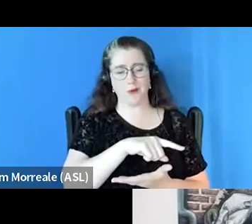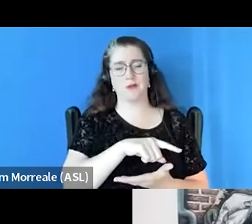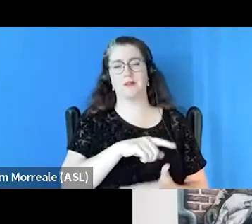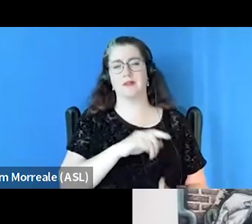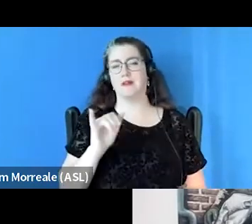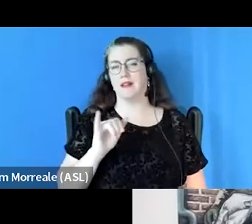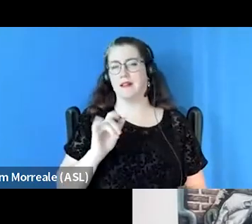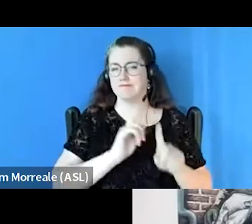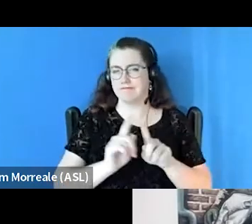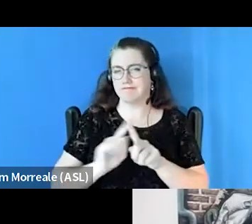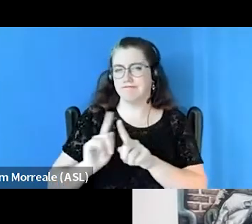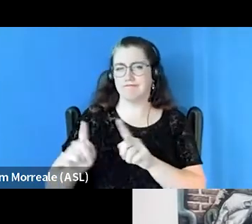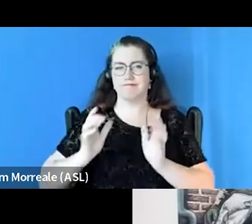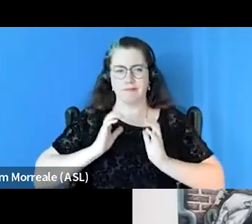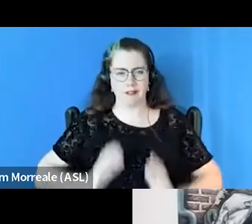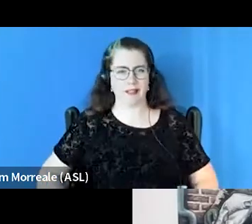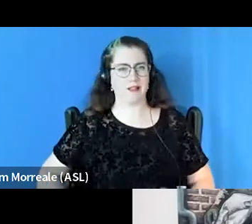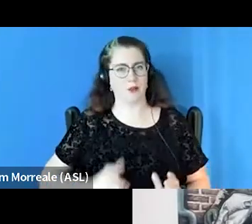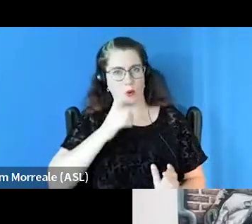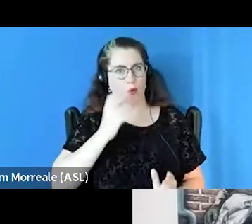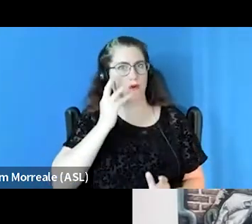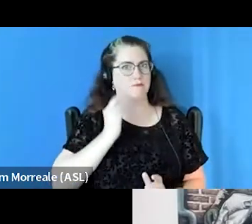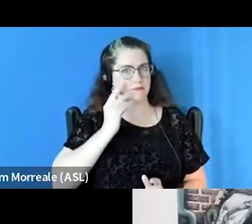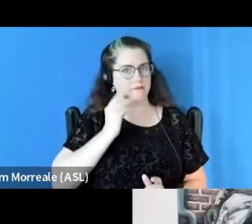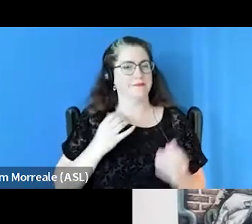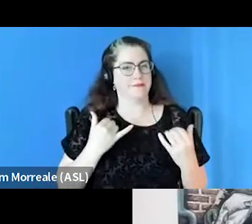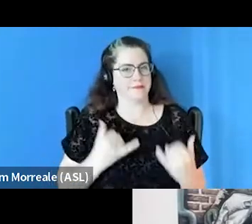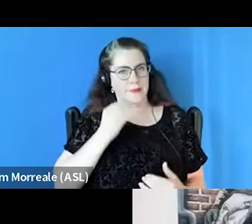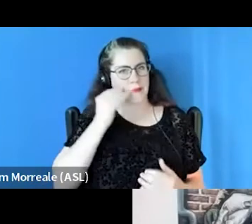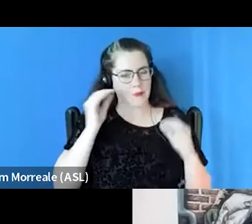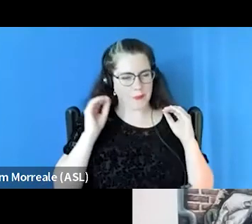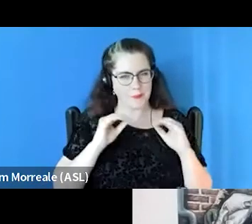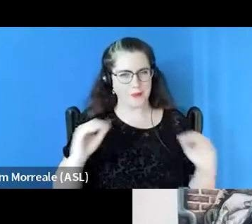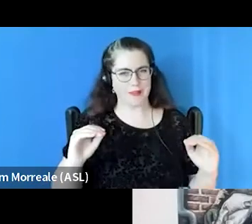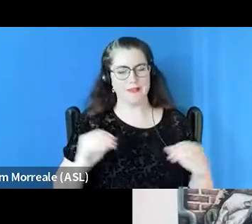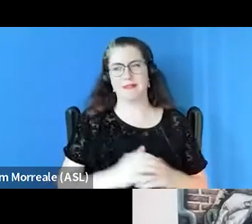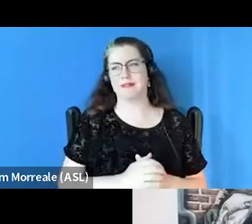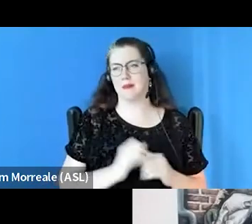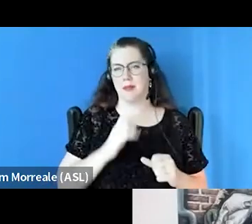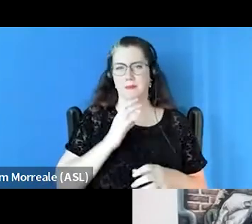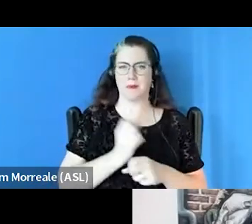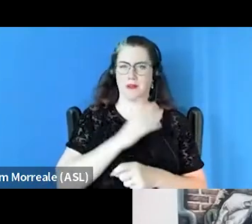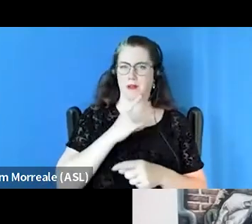or individuals who are experiencing homelessness of getting the appropriate level of housing